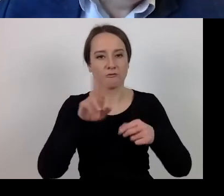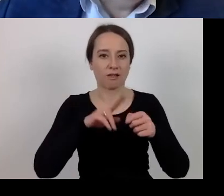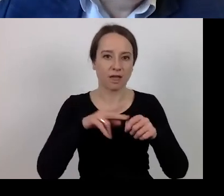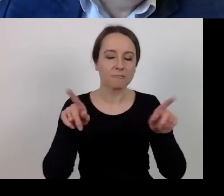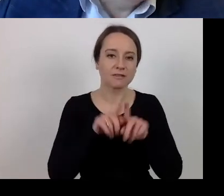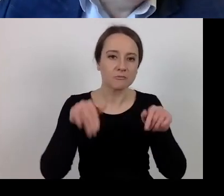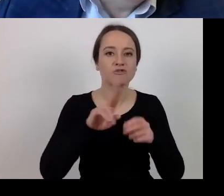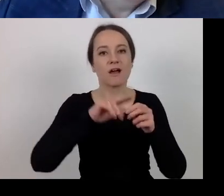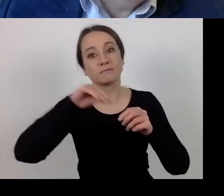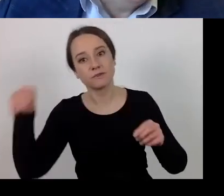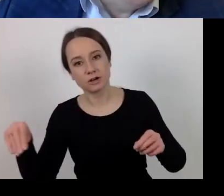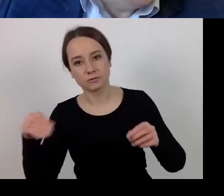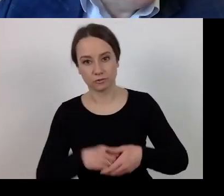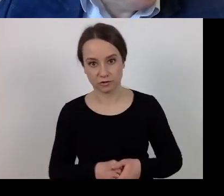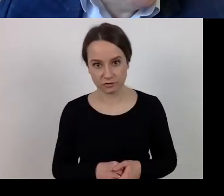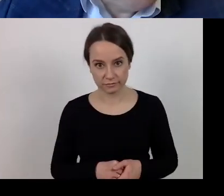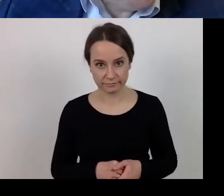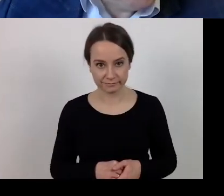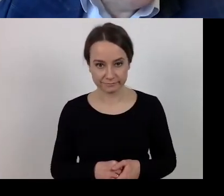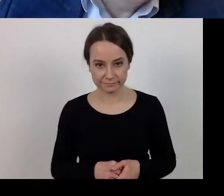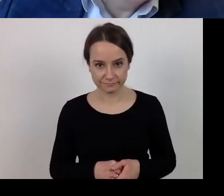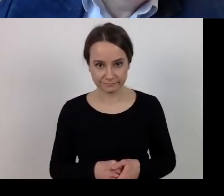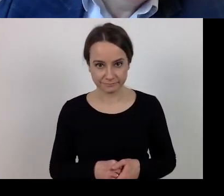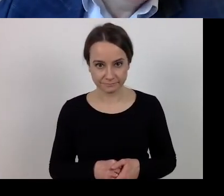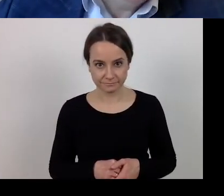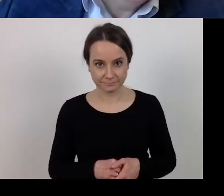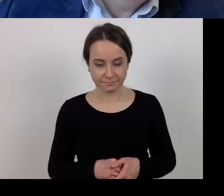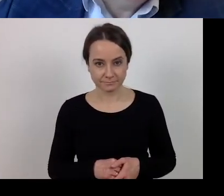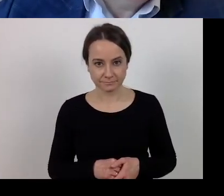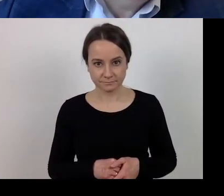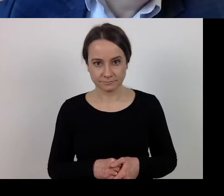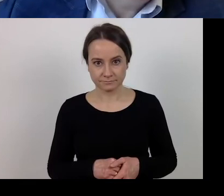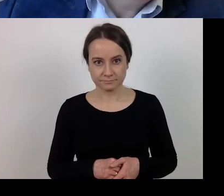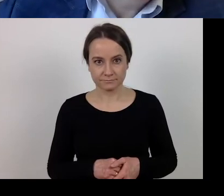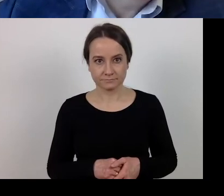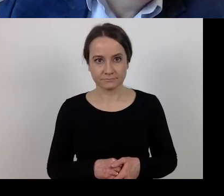As far as the protest is concerned, a situation may arise